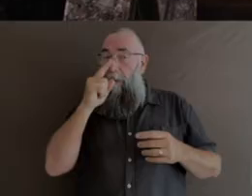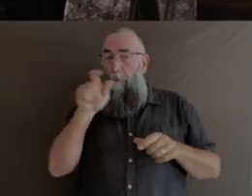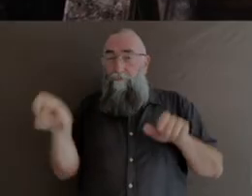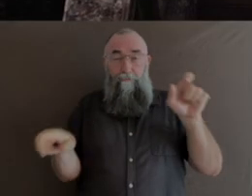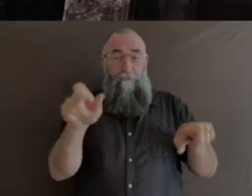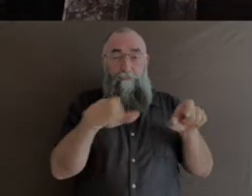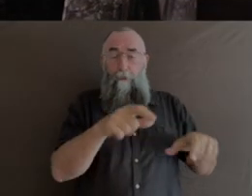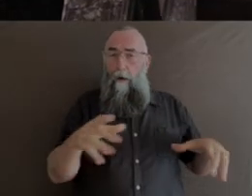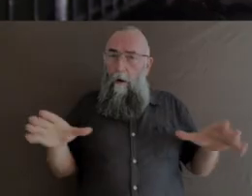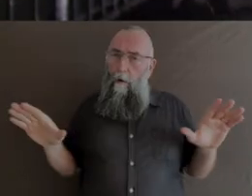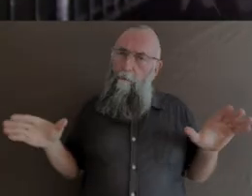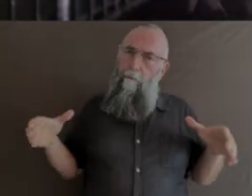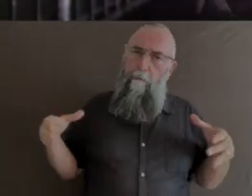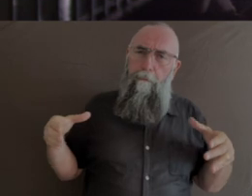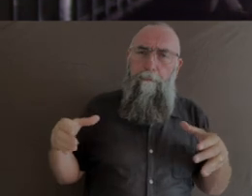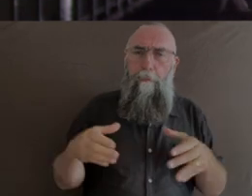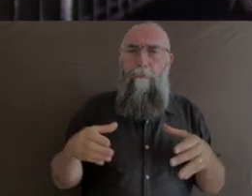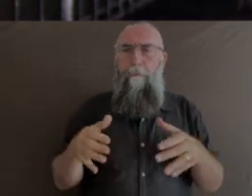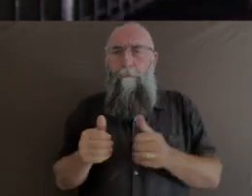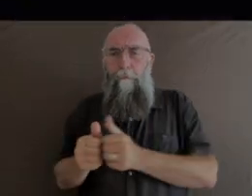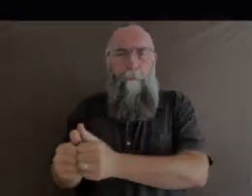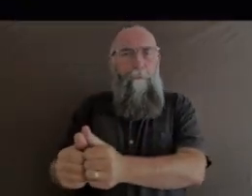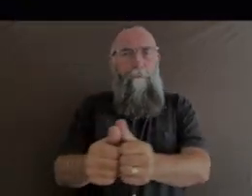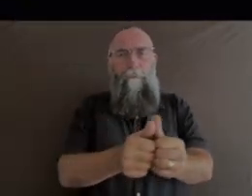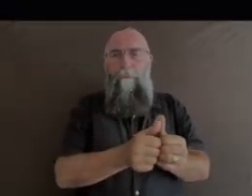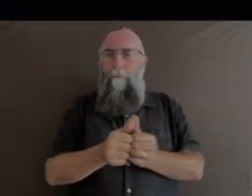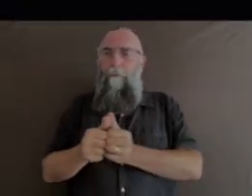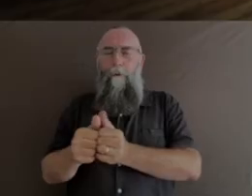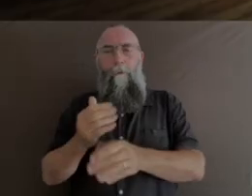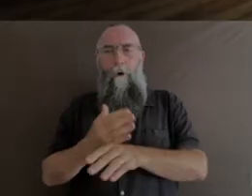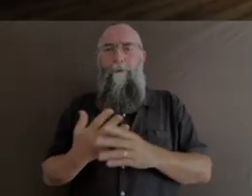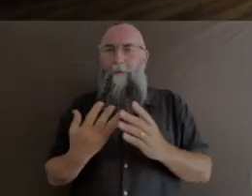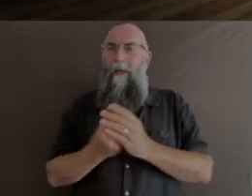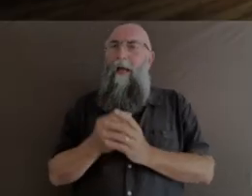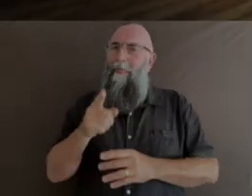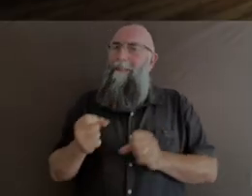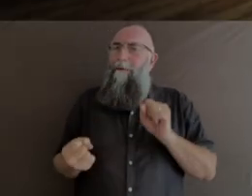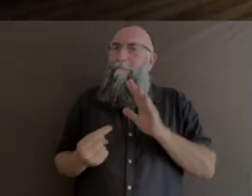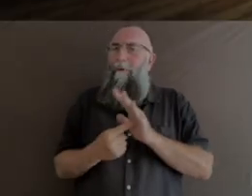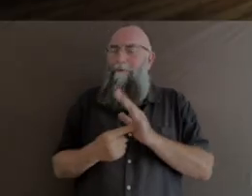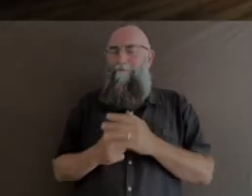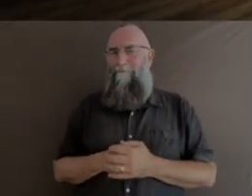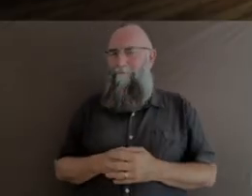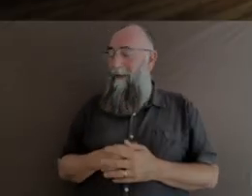Collaboration has been a key, a key part of what I do. Let's talk about film, which is, you know,